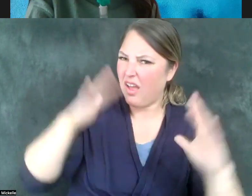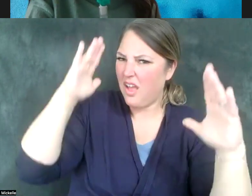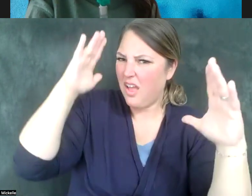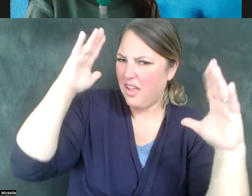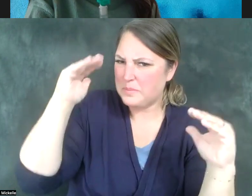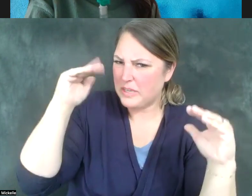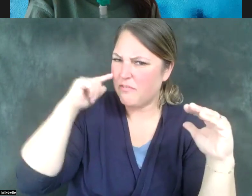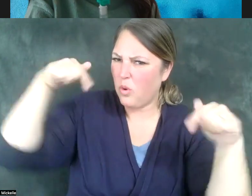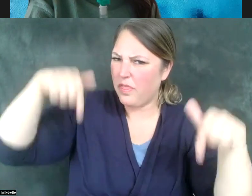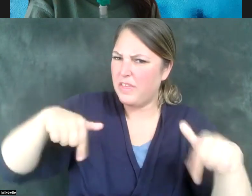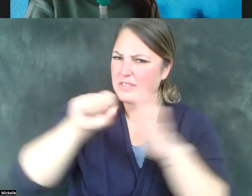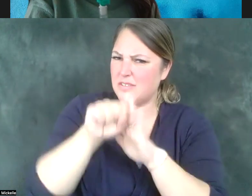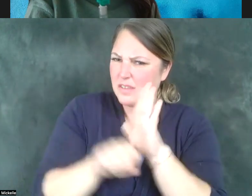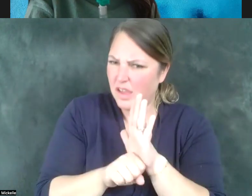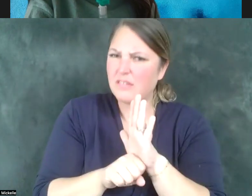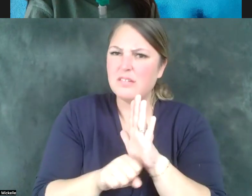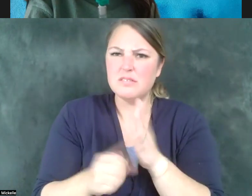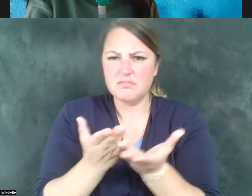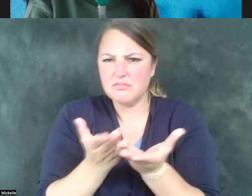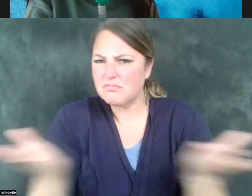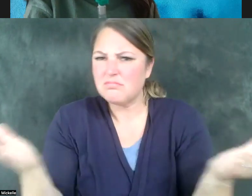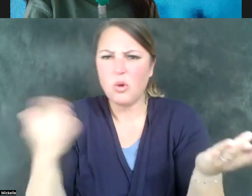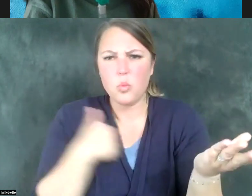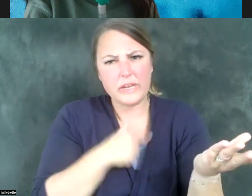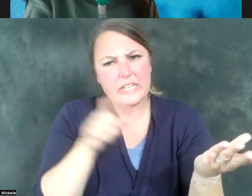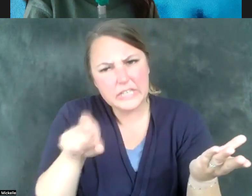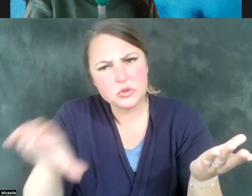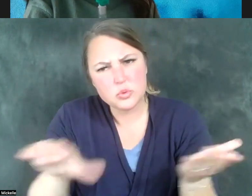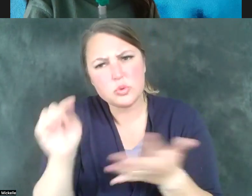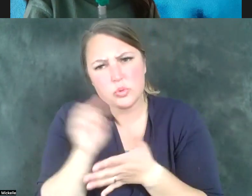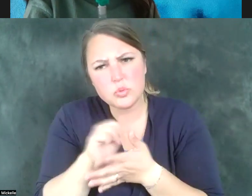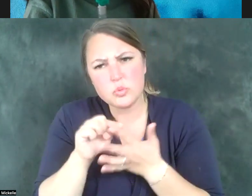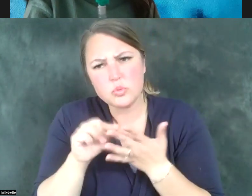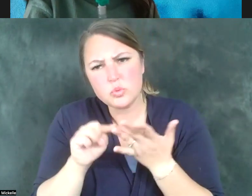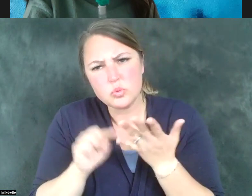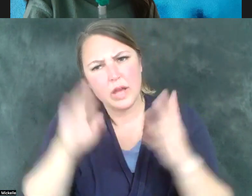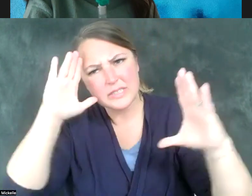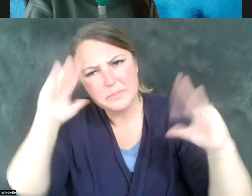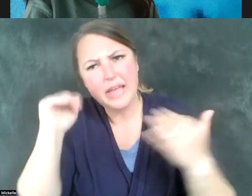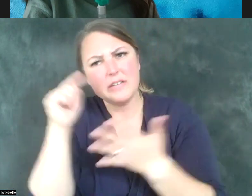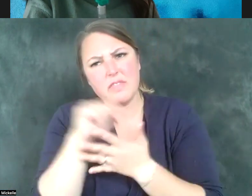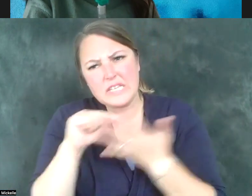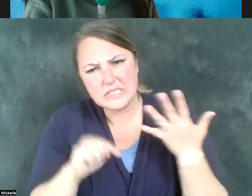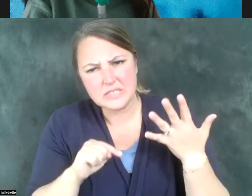Utah to employers. This is what we need you to do. This is what we expect of you. If we're going to have a public private